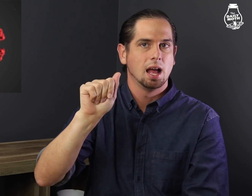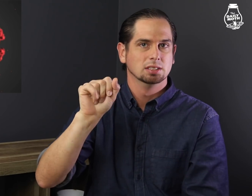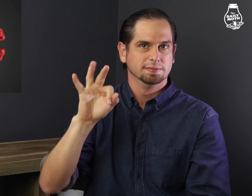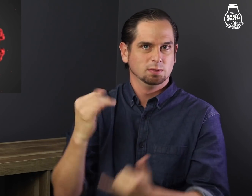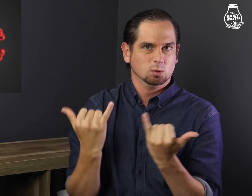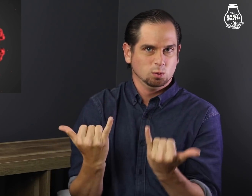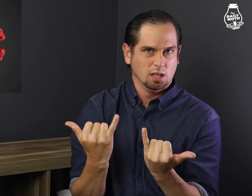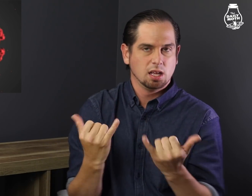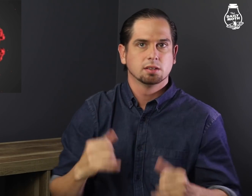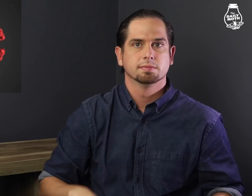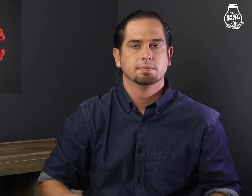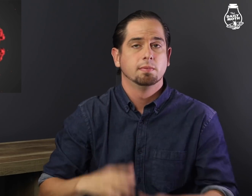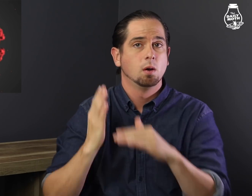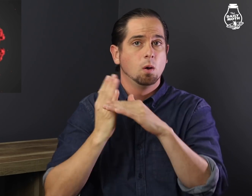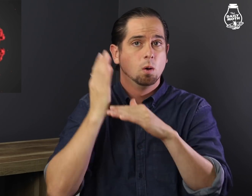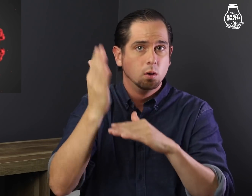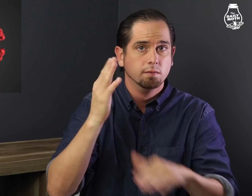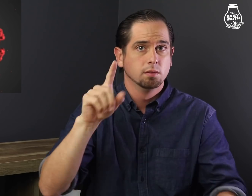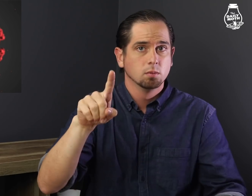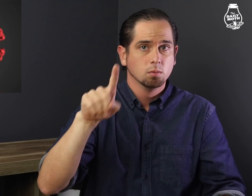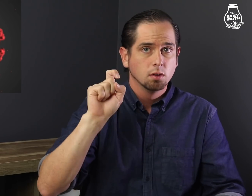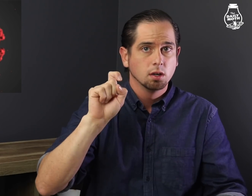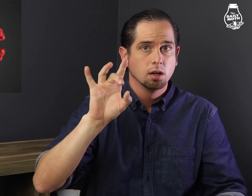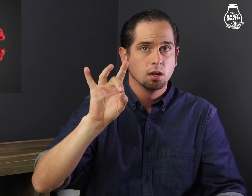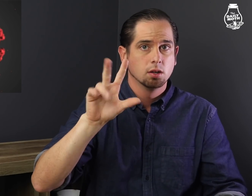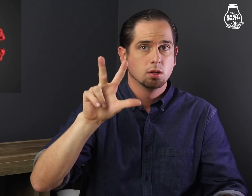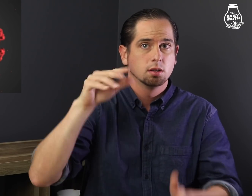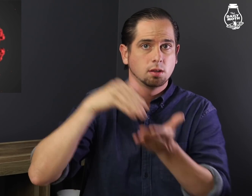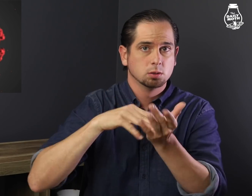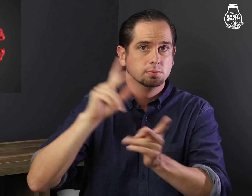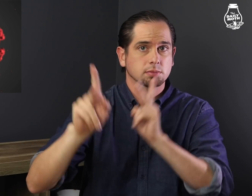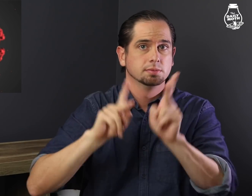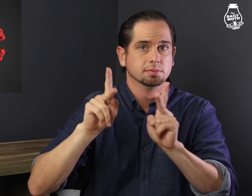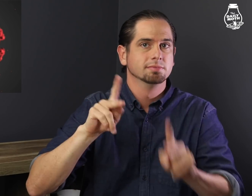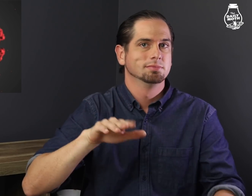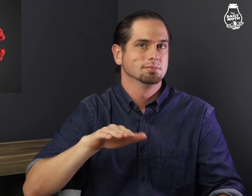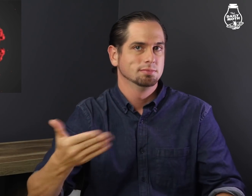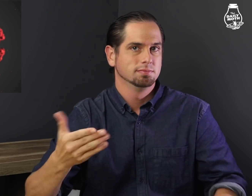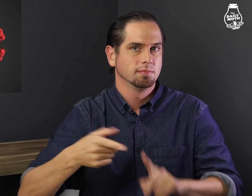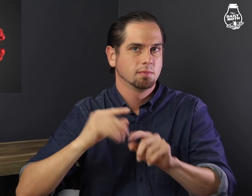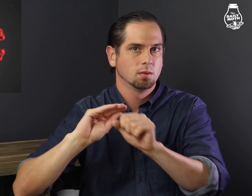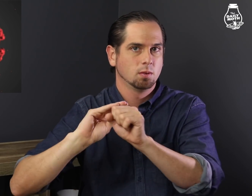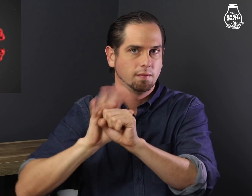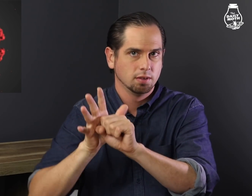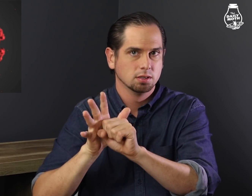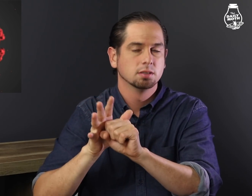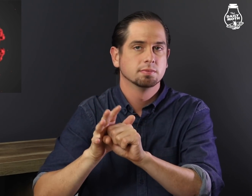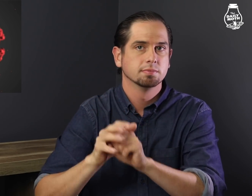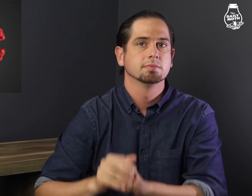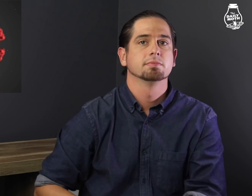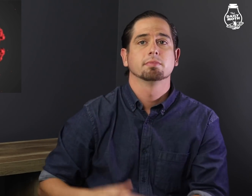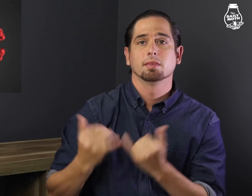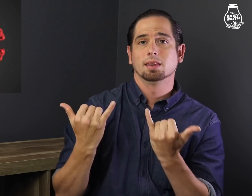as of today. Over 183,000 people have died from the virus.